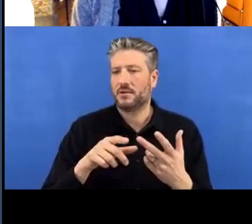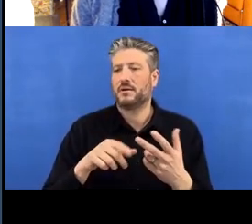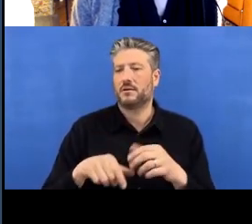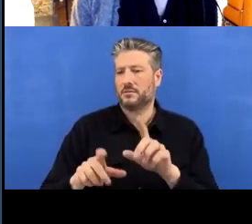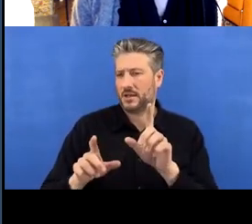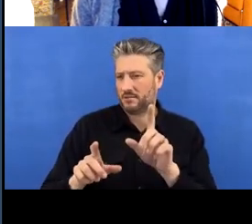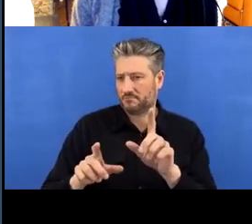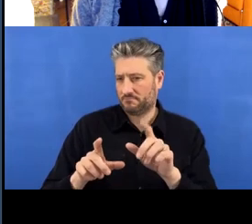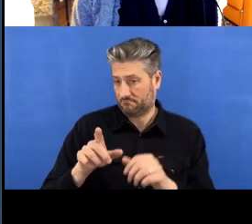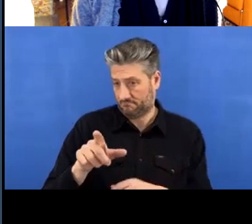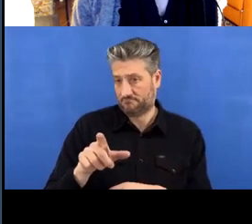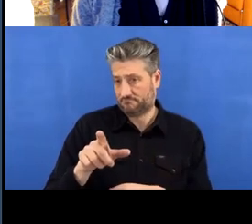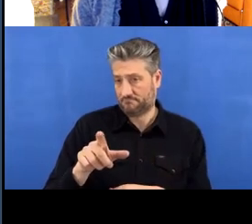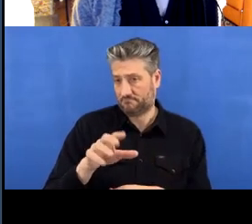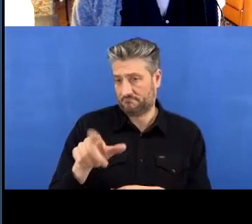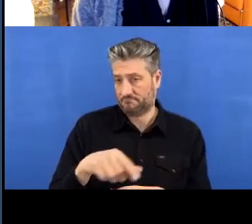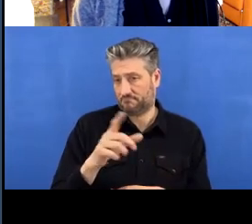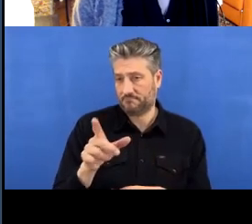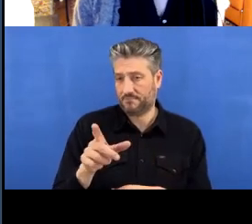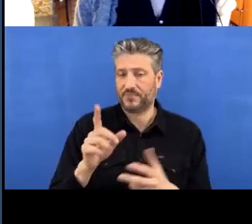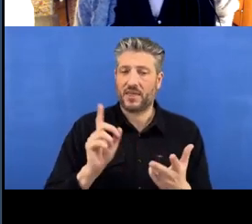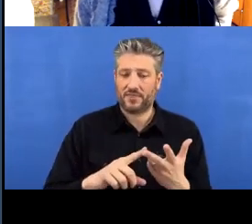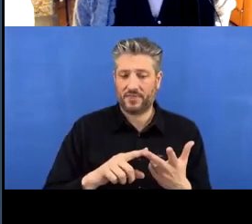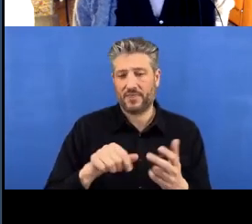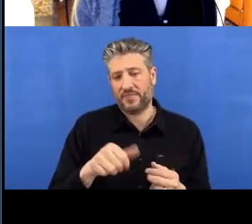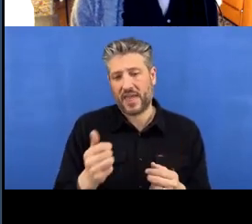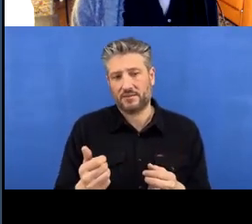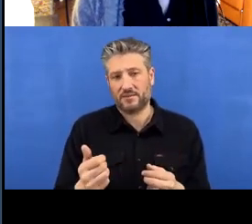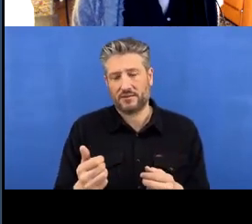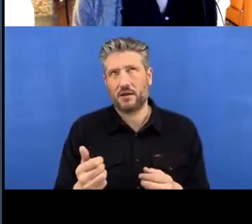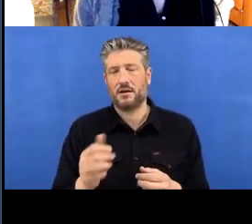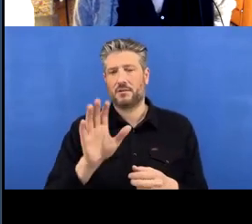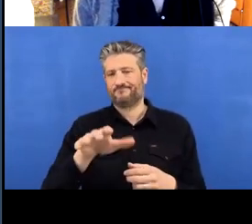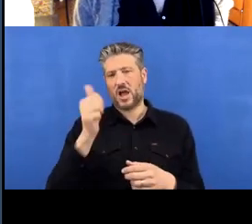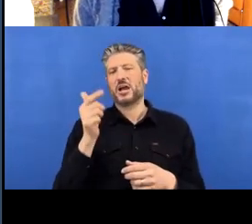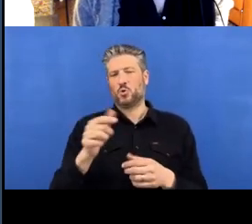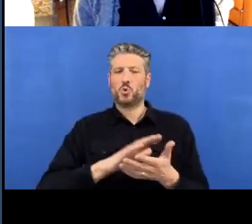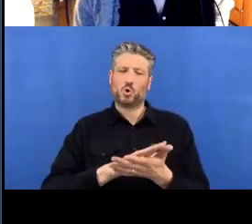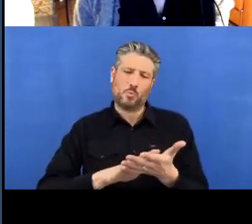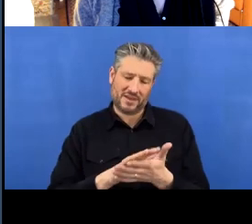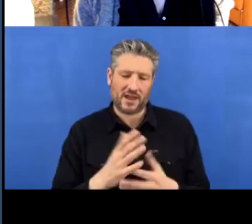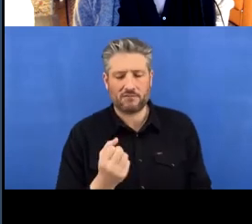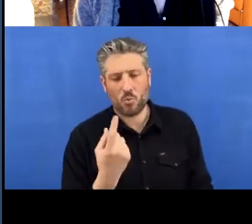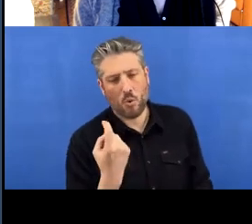and then yeah sorry, I think I figured out what you mean now. So there was that extra step in between, because this Git